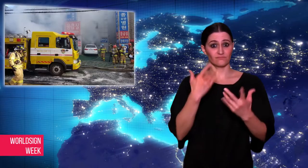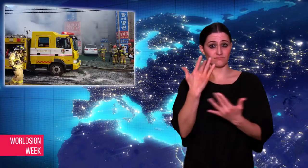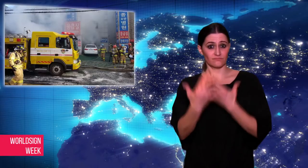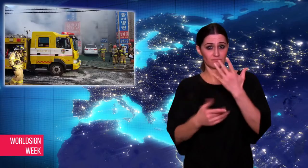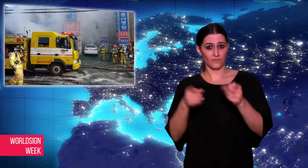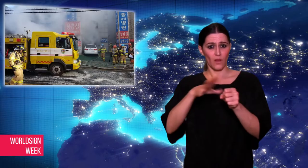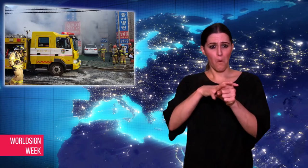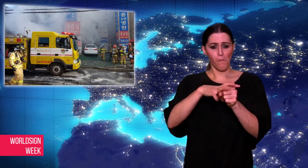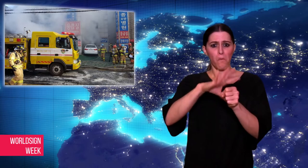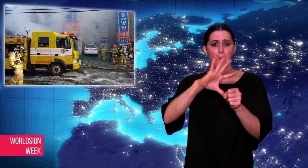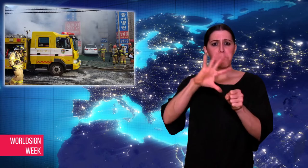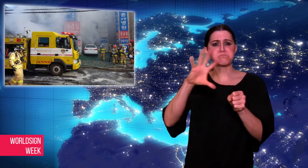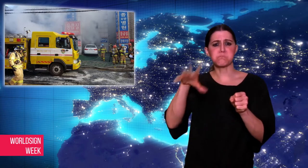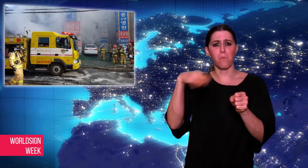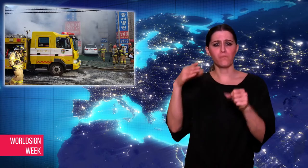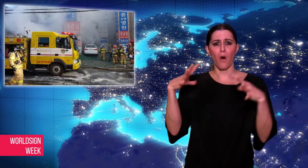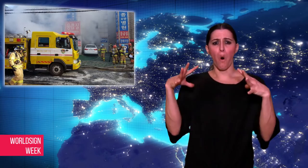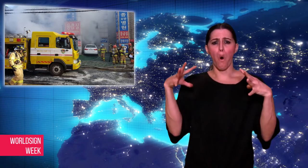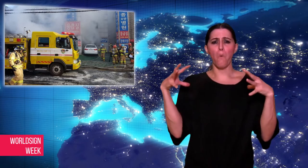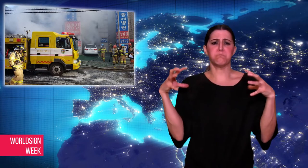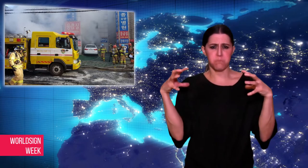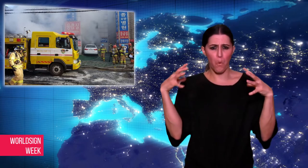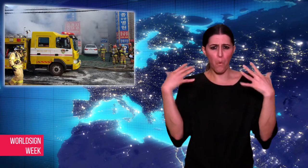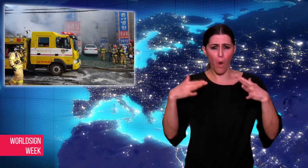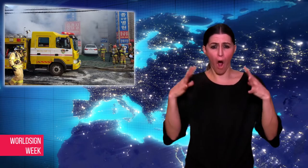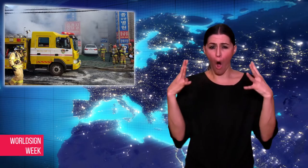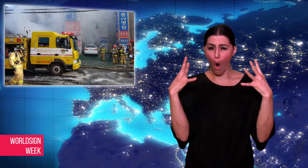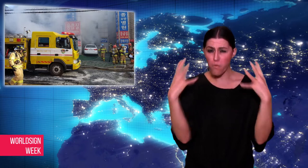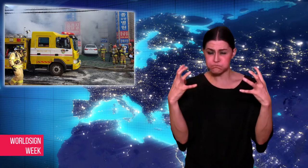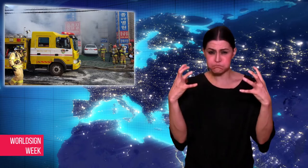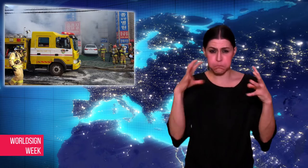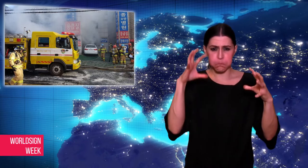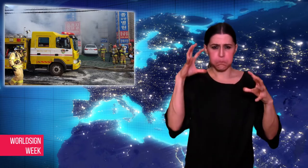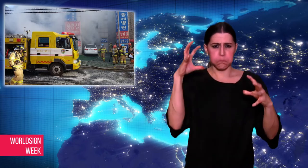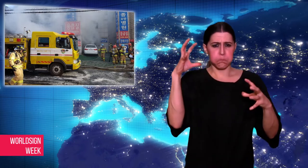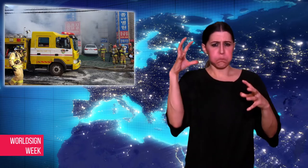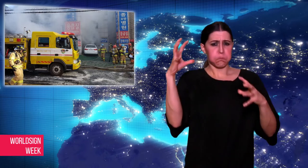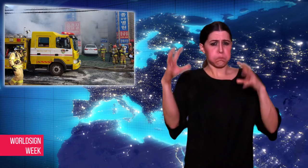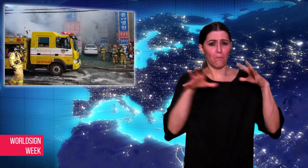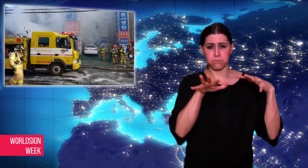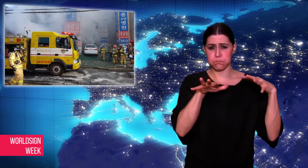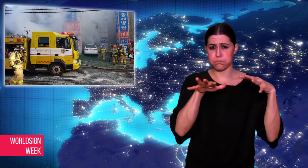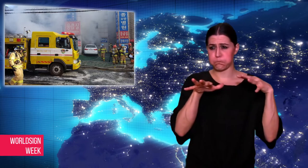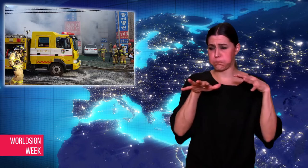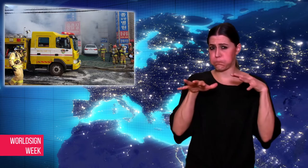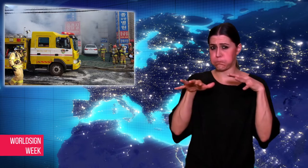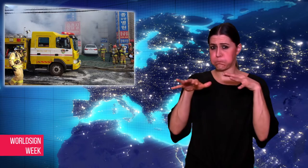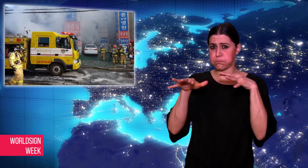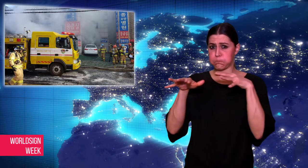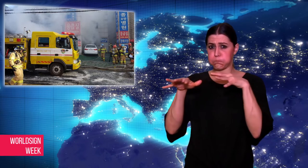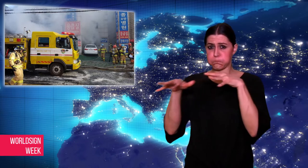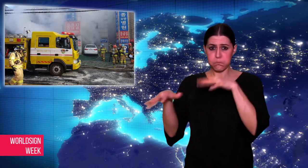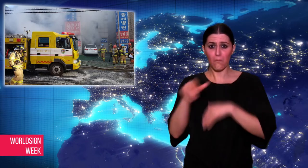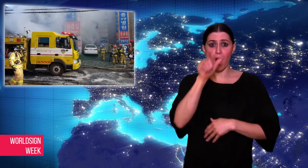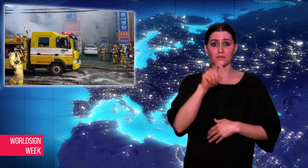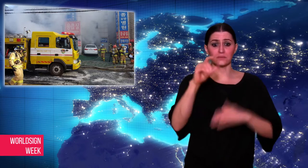Thick smoke engulfed nearby streets